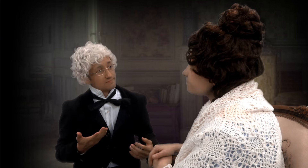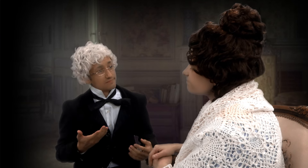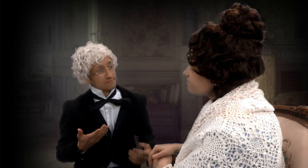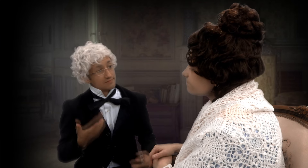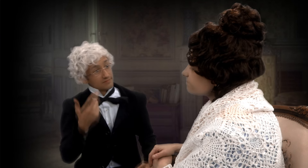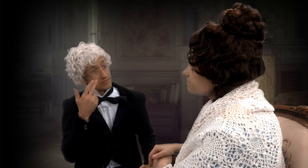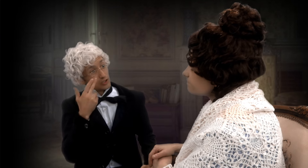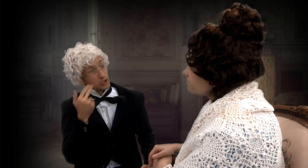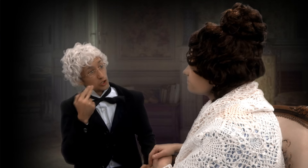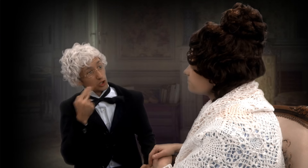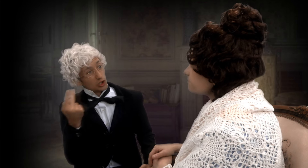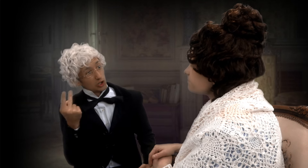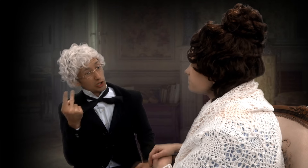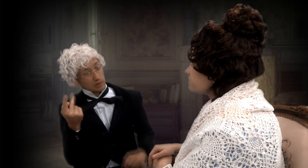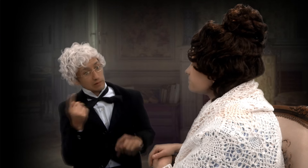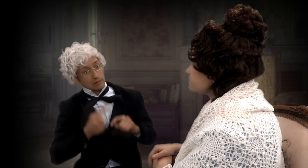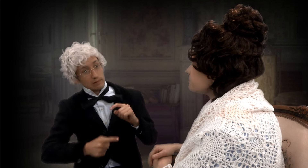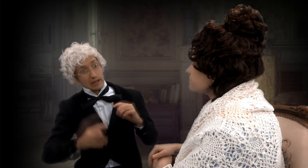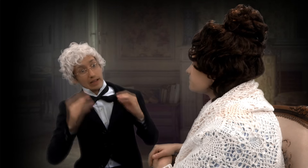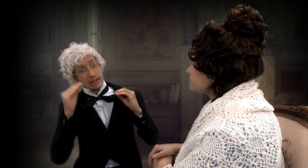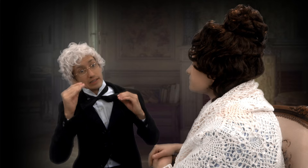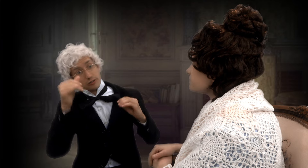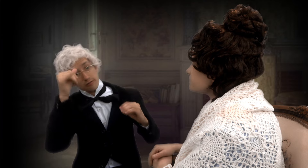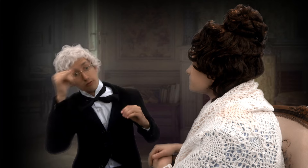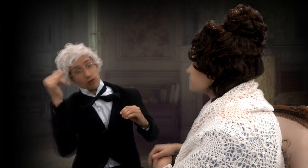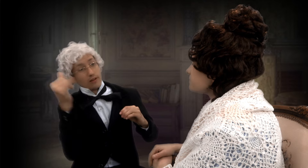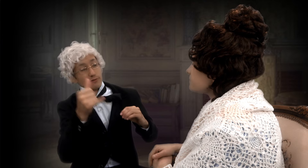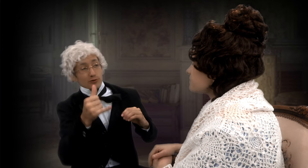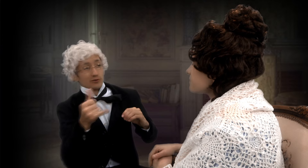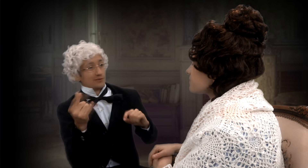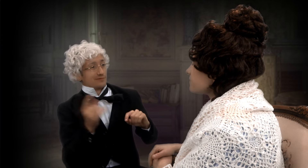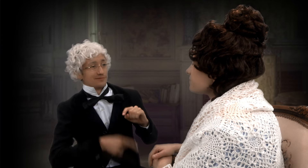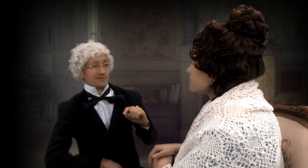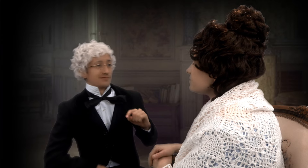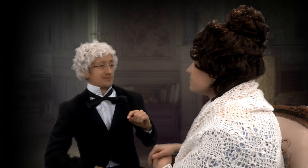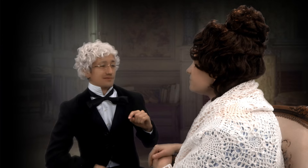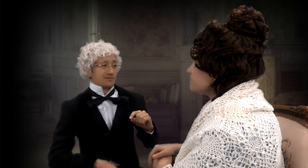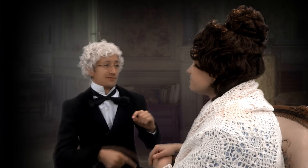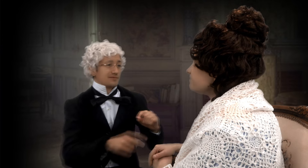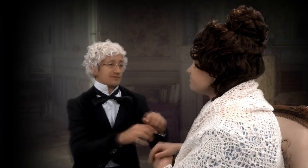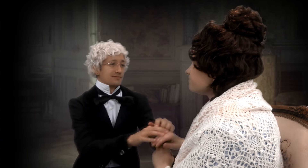Clerc and I, we can't keep teaching forever.